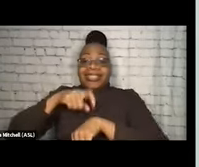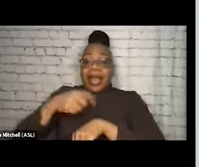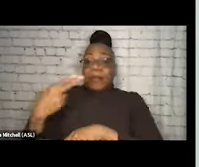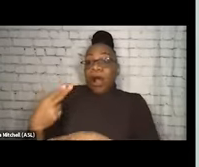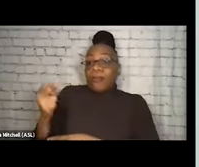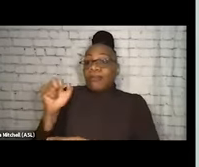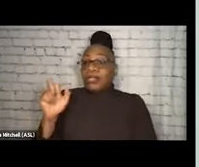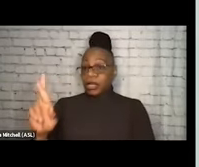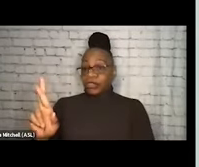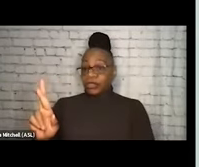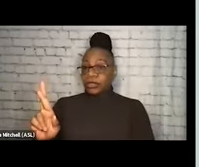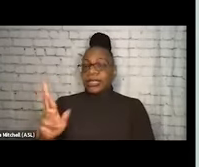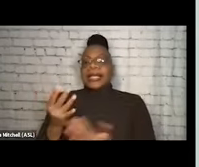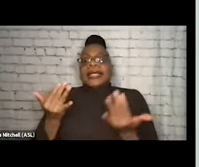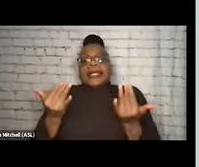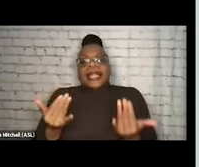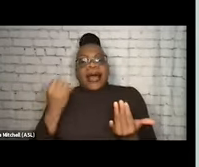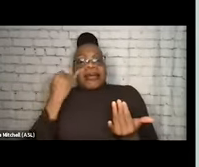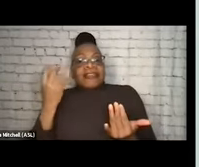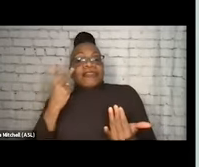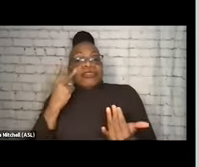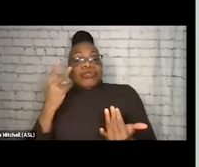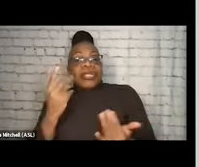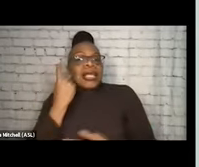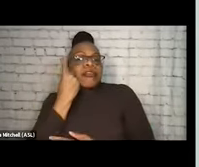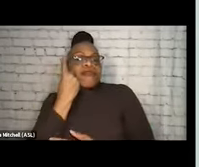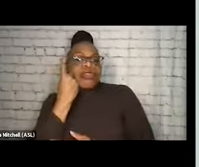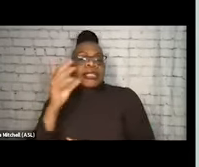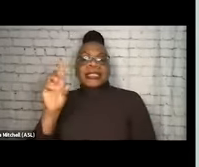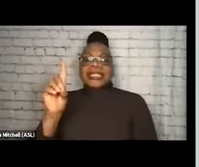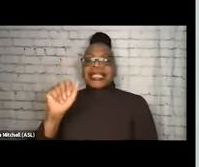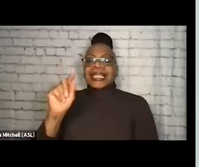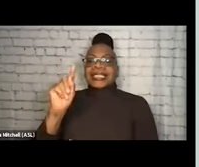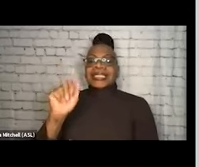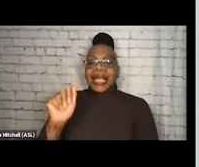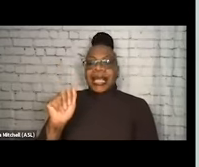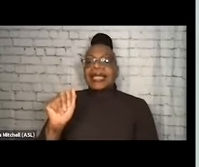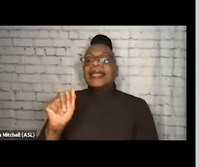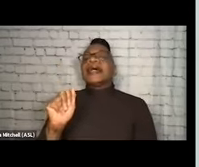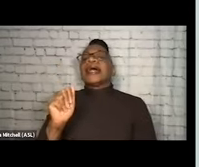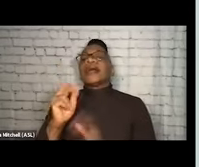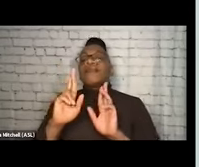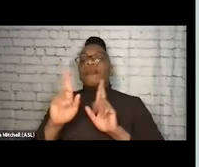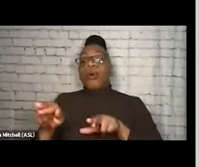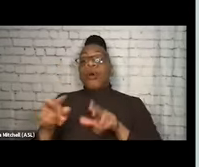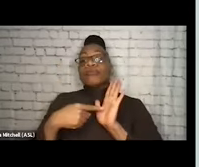Now if you've seen recent data, then you've seen the recent report the next slide is gonna show, the CDC report,